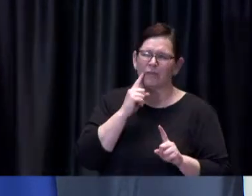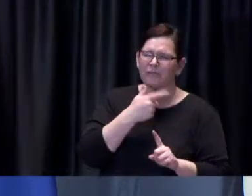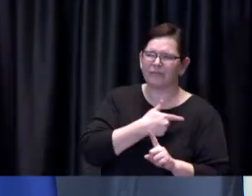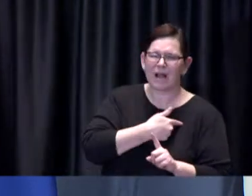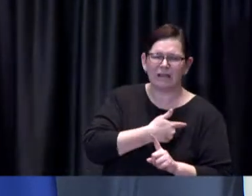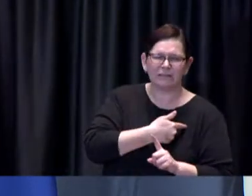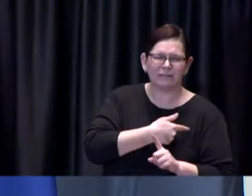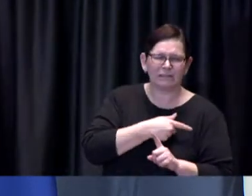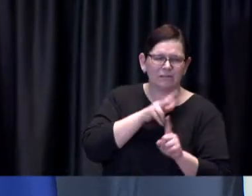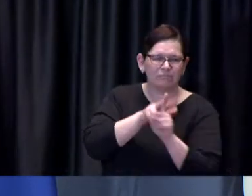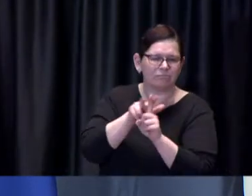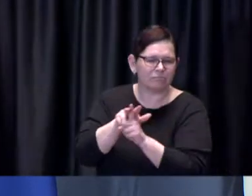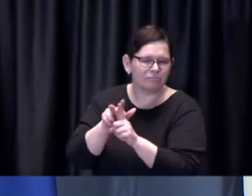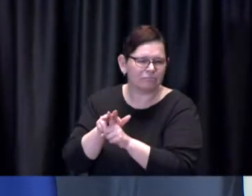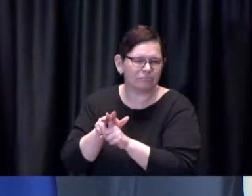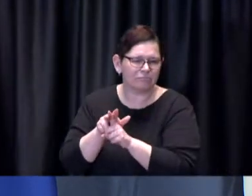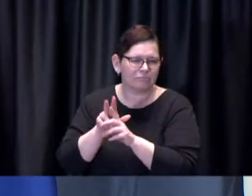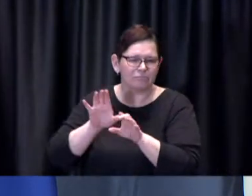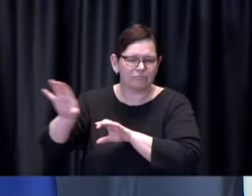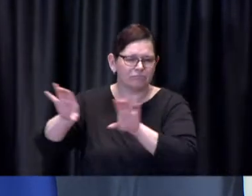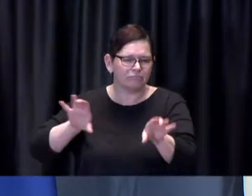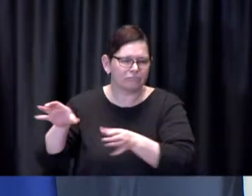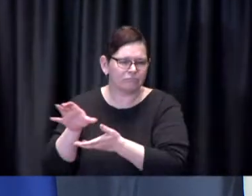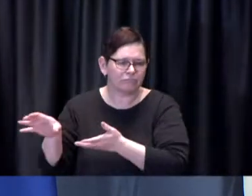municipalities like Toronto are already hot spots?